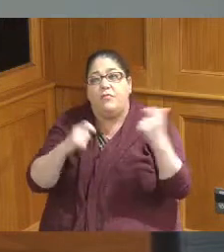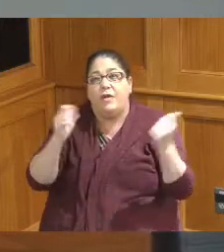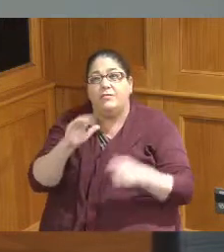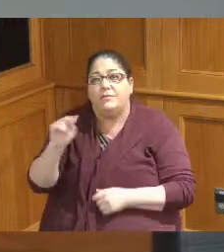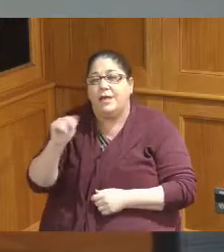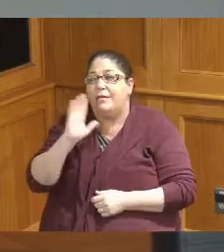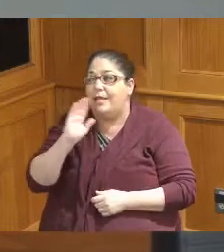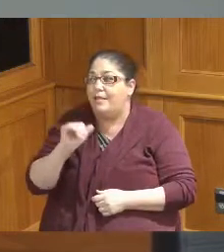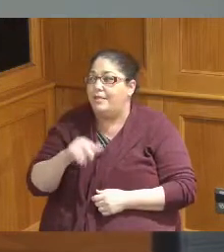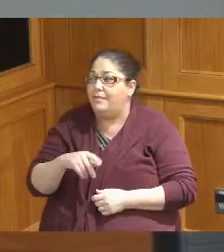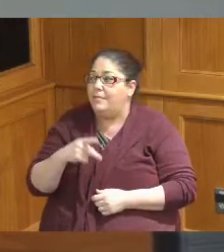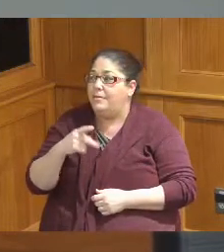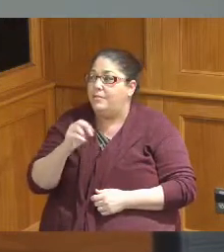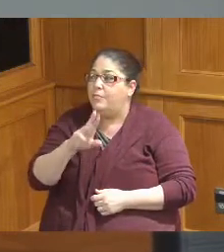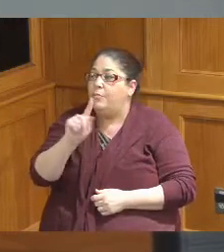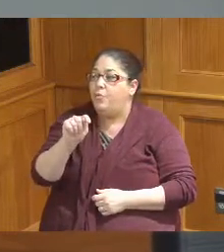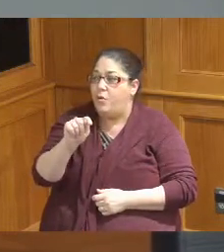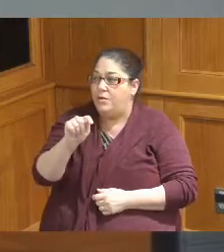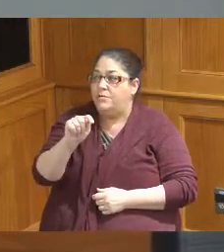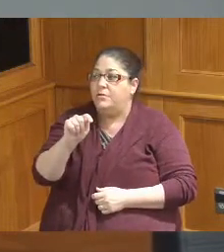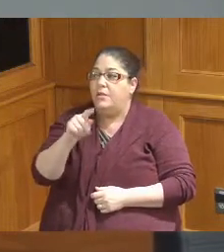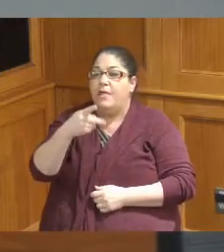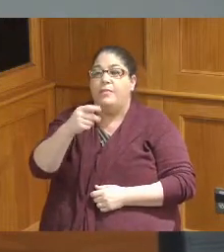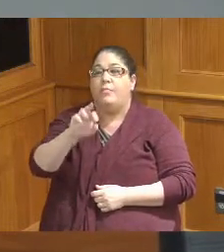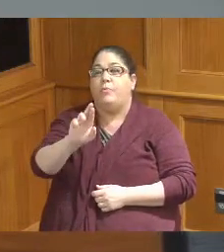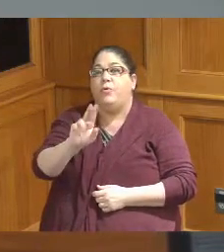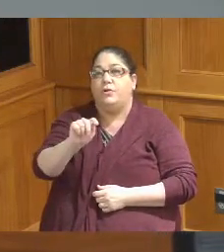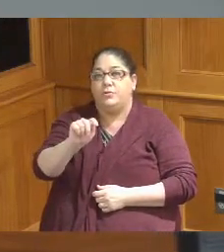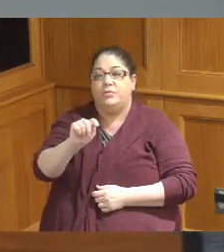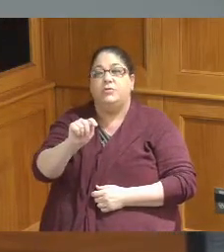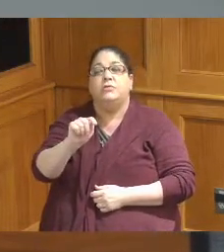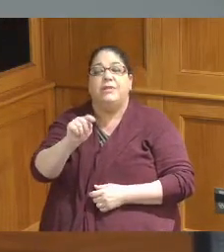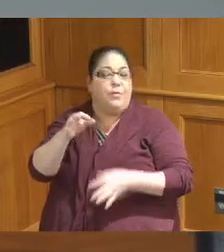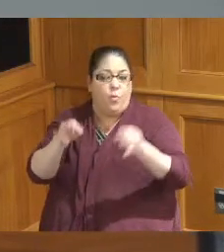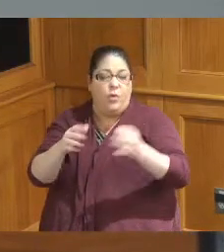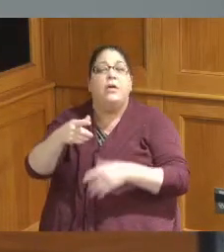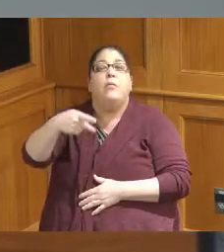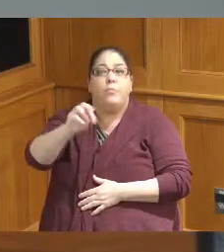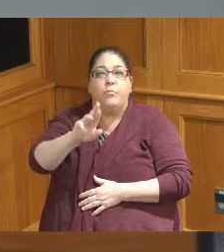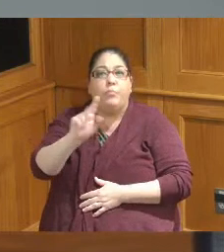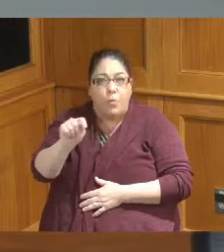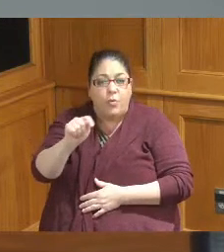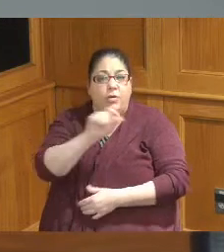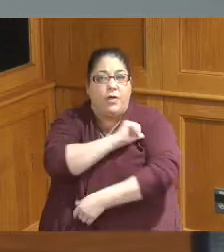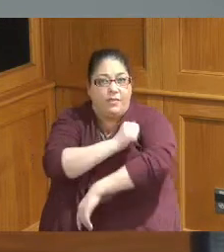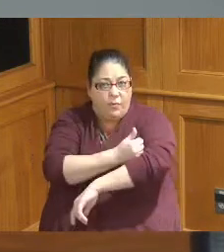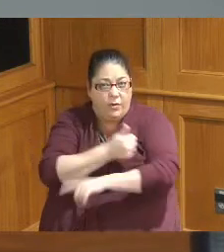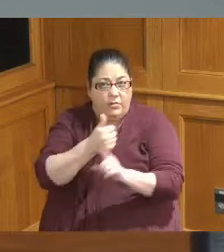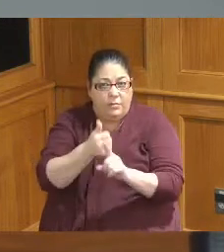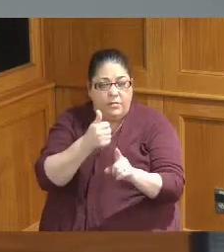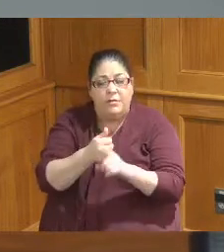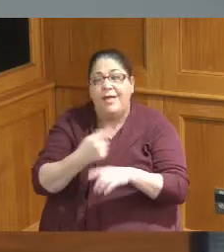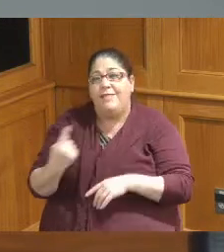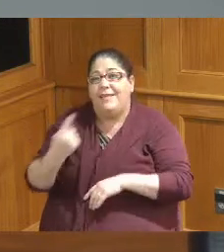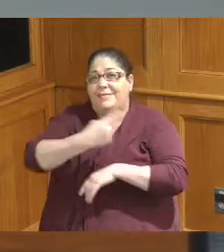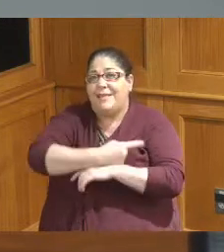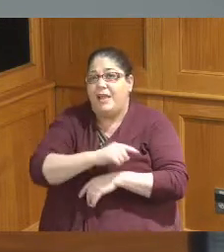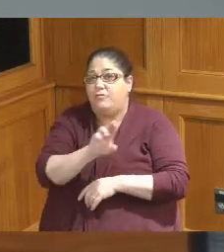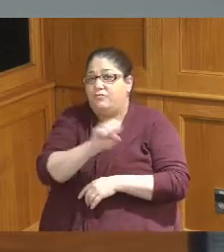just a little bit of explanation on this we are approaching the the date to refinance or pay